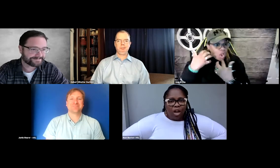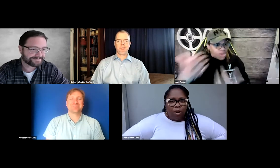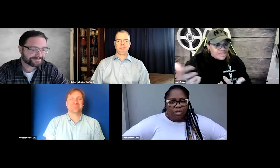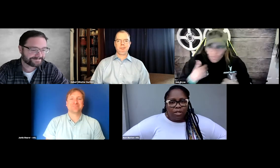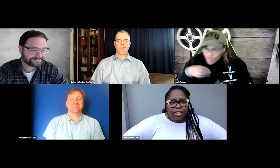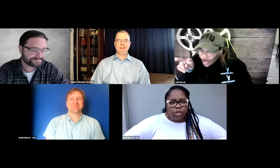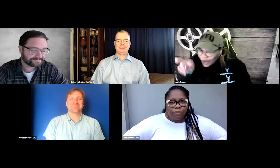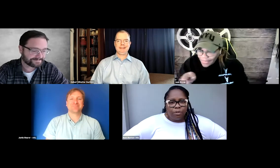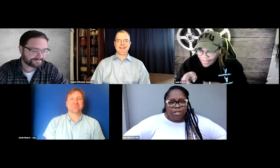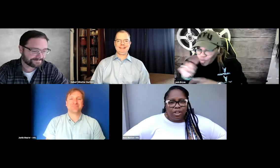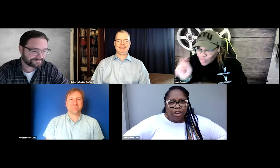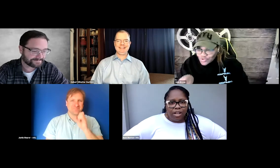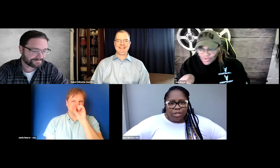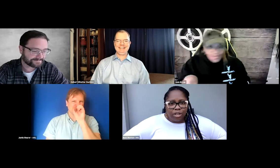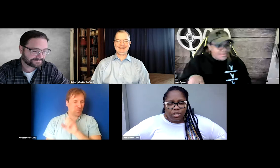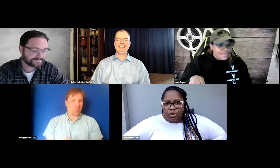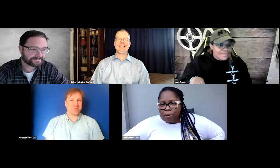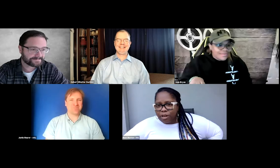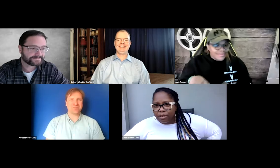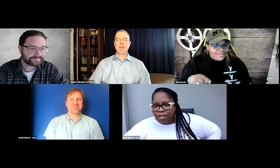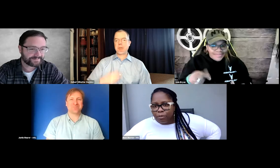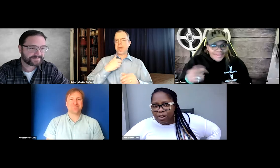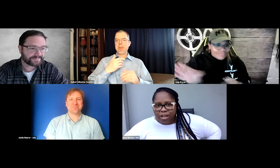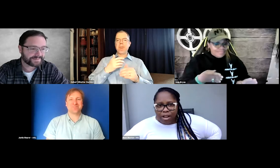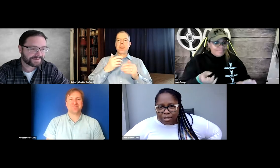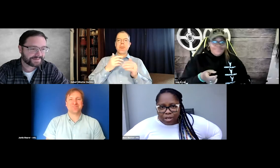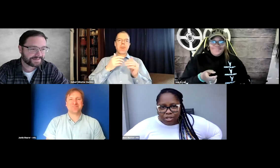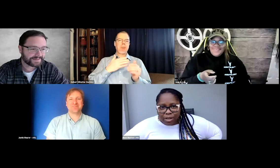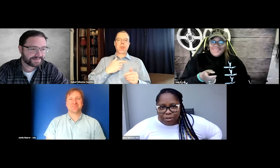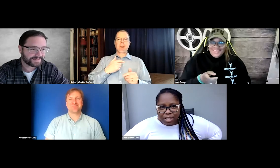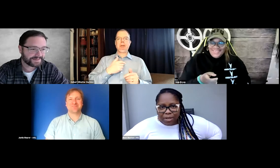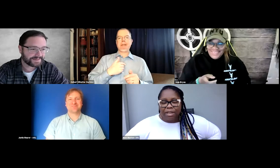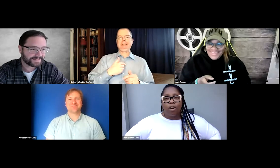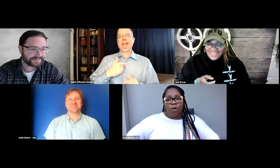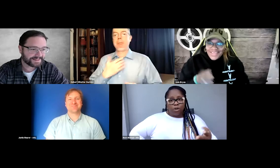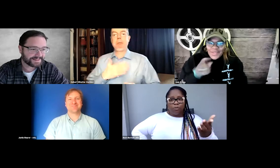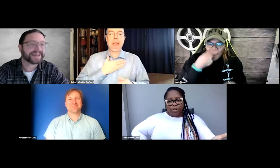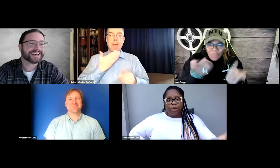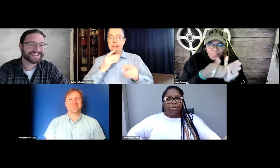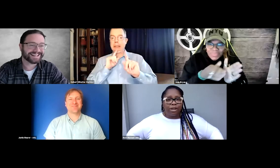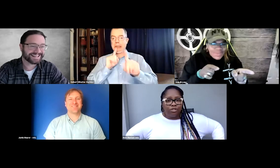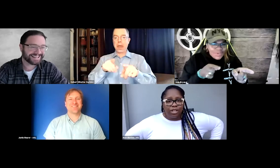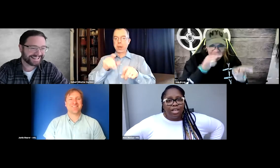I'm sorry, I thought you were focusing on the audience questions. So I'm over here looking, where are the audience questions? I don't see them. And oh, you read a question.